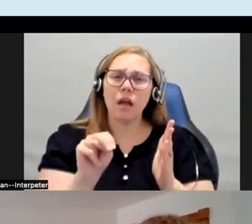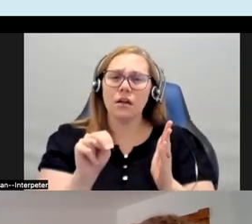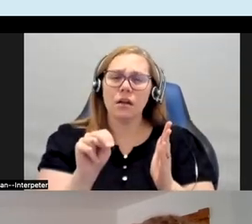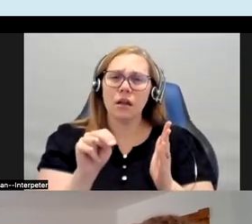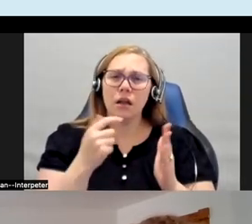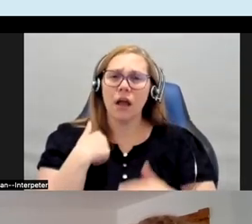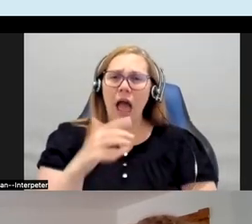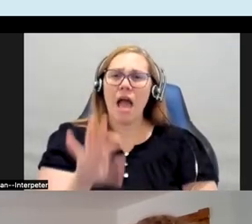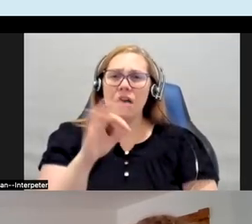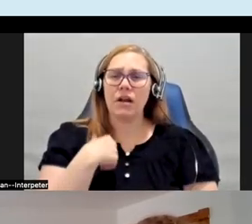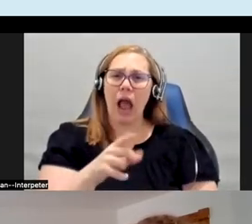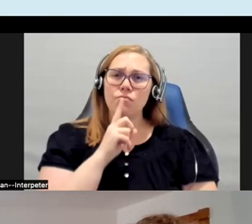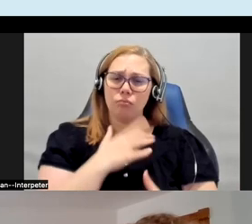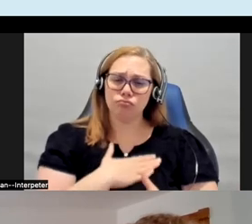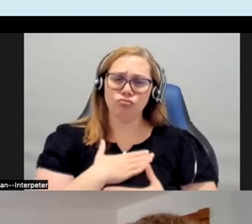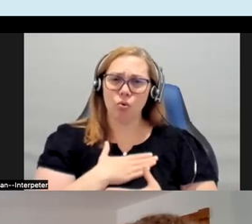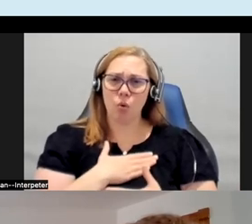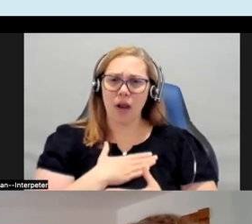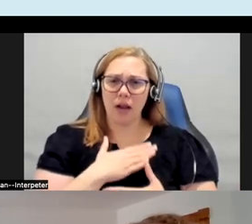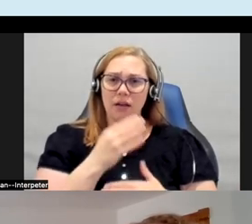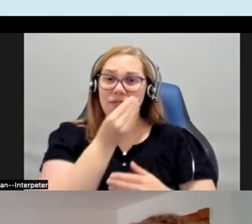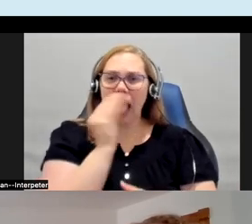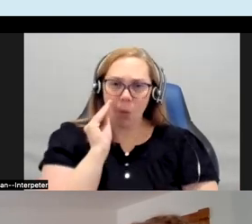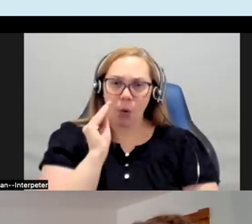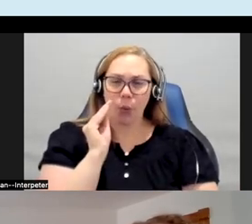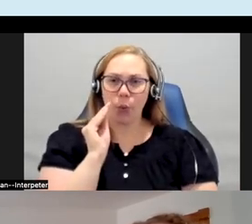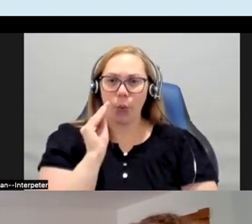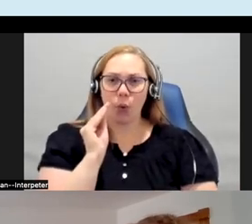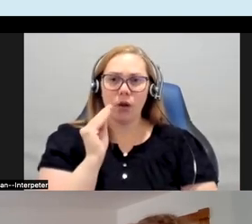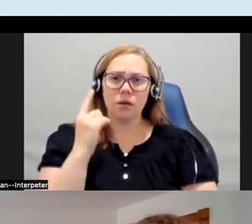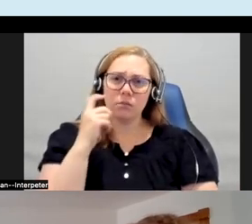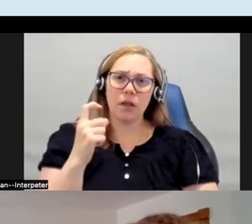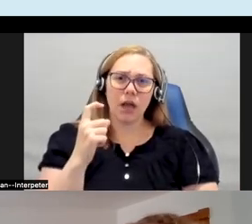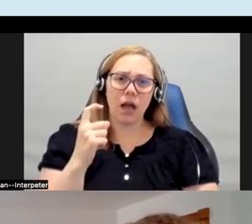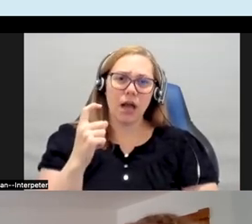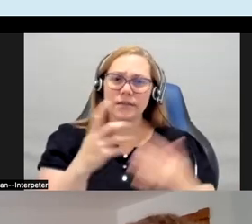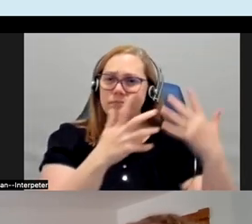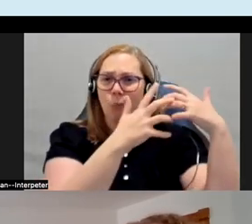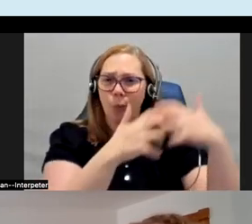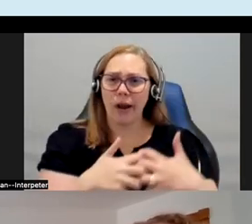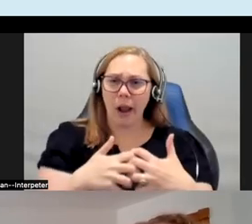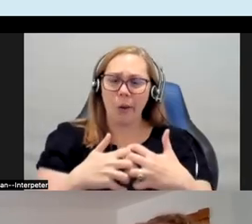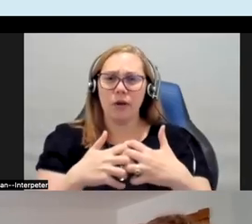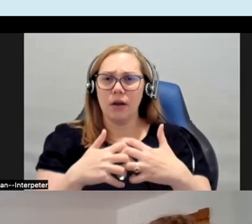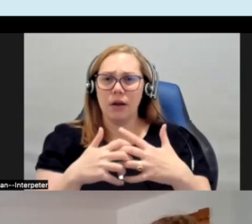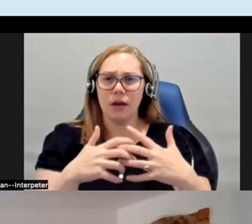I really liked working with florals because they seem to just work out well with yarn as a